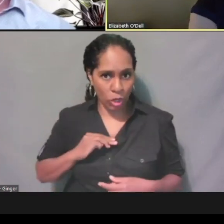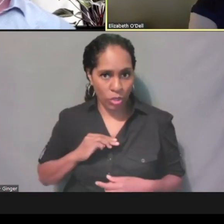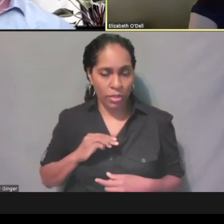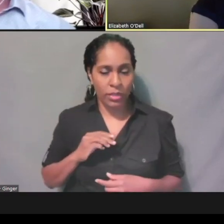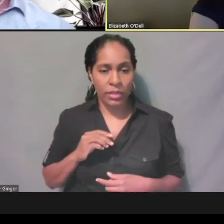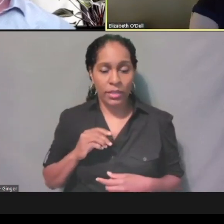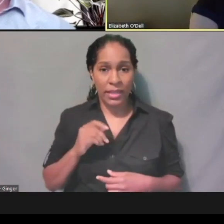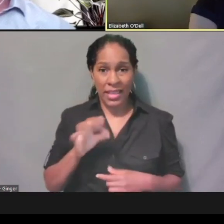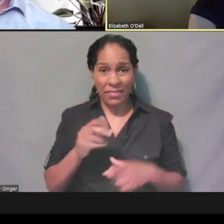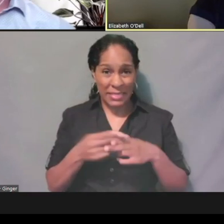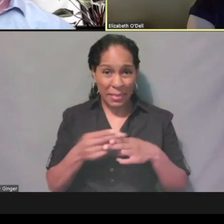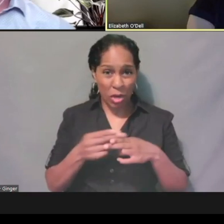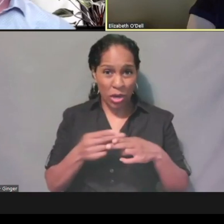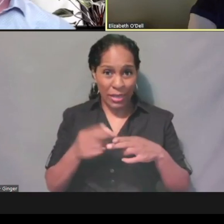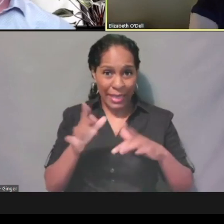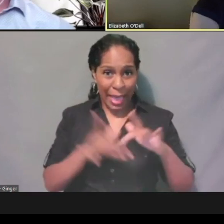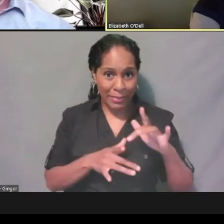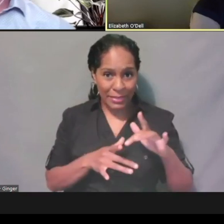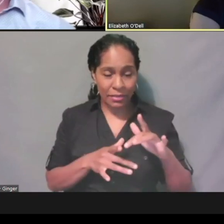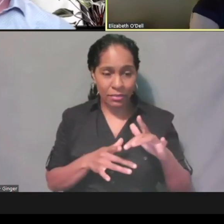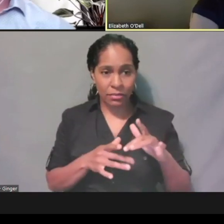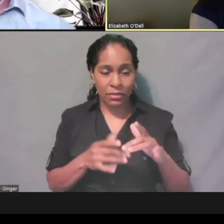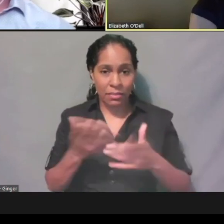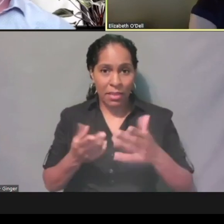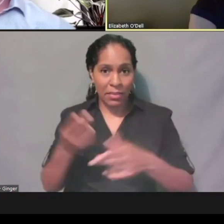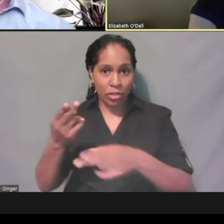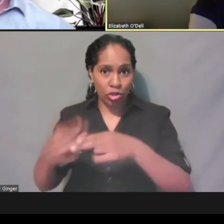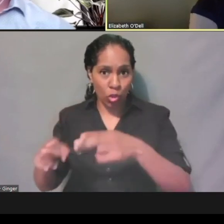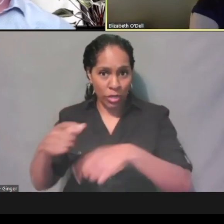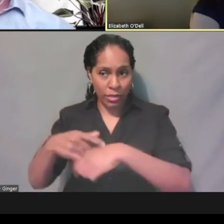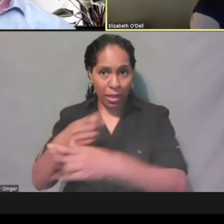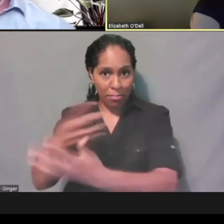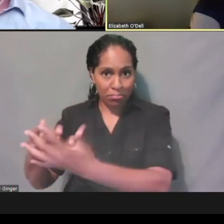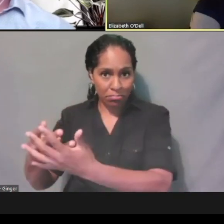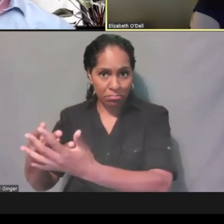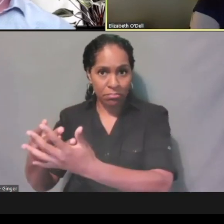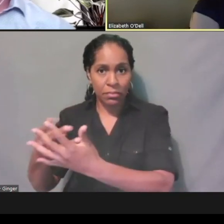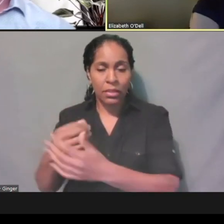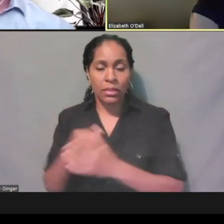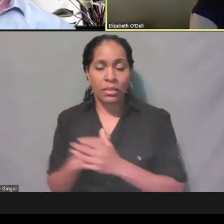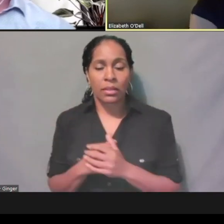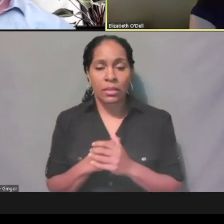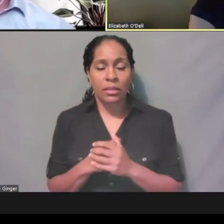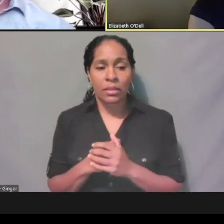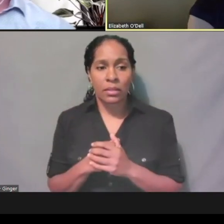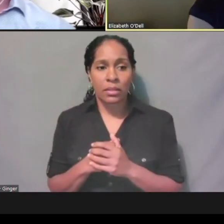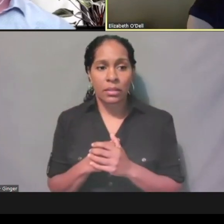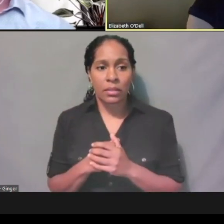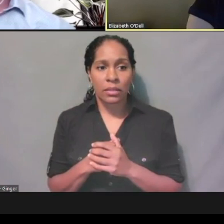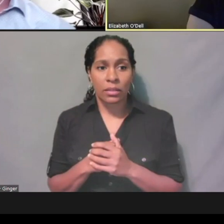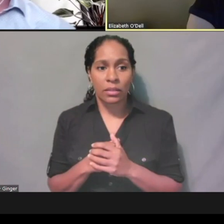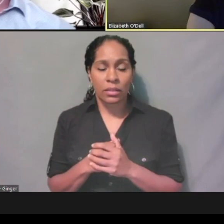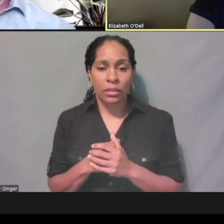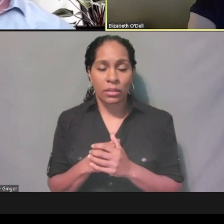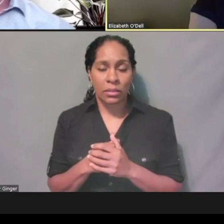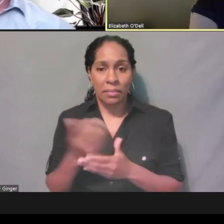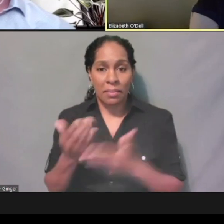it could be a short incarceration, and so it may or it may be close to the end of the incarceration.